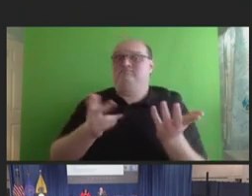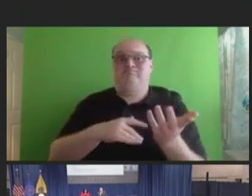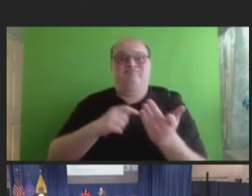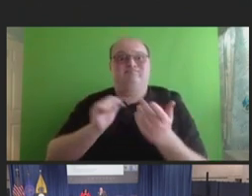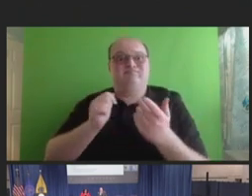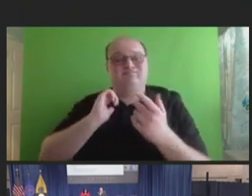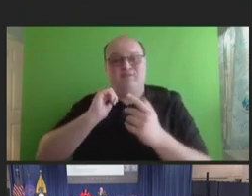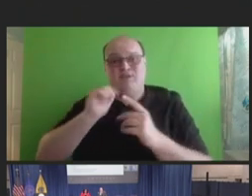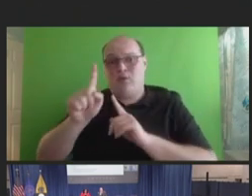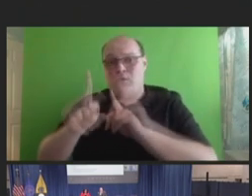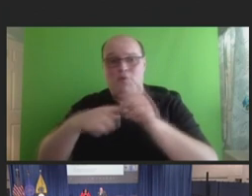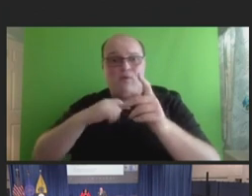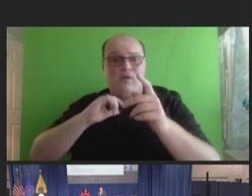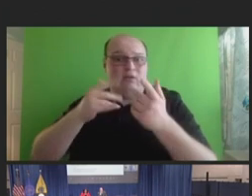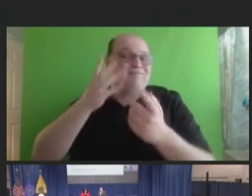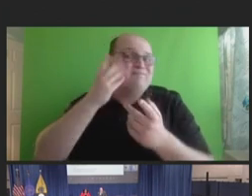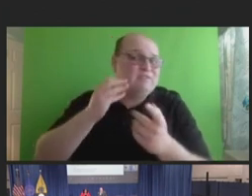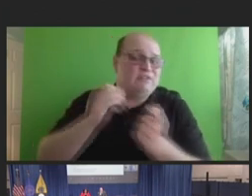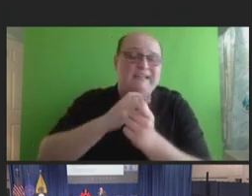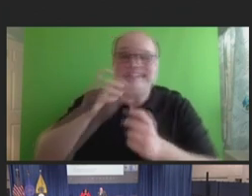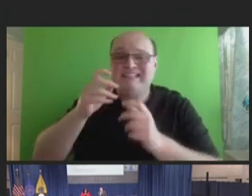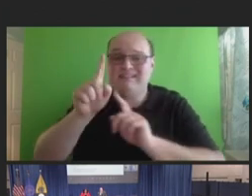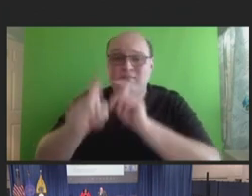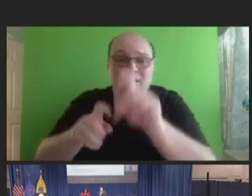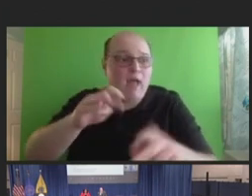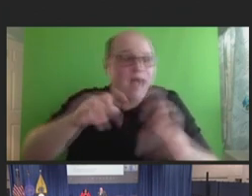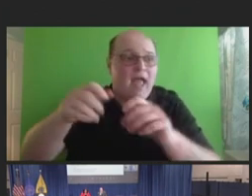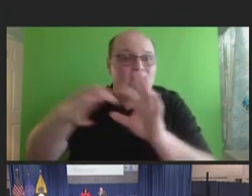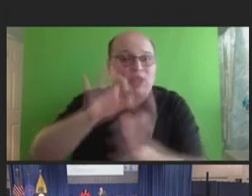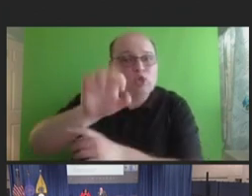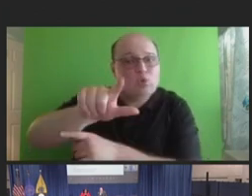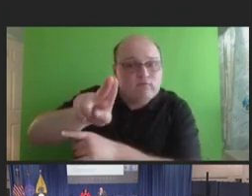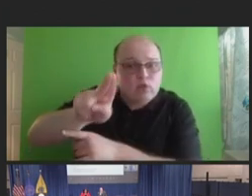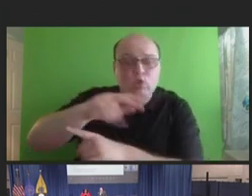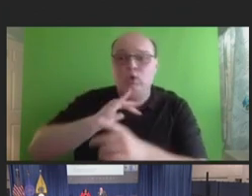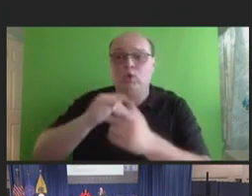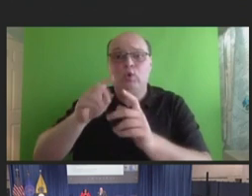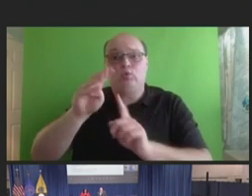experiences that we've seen from flu vaccine, which again, I think is where this fatigue